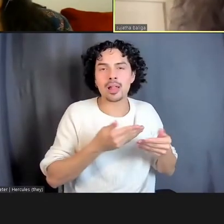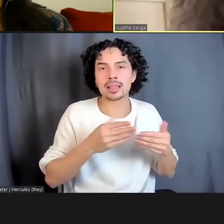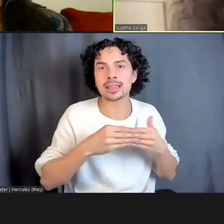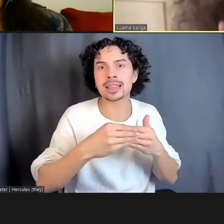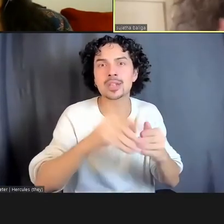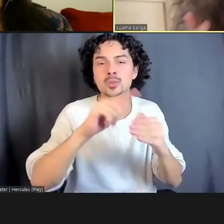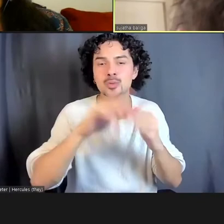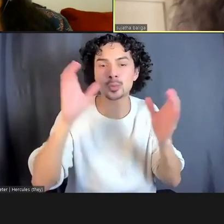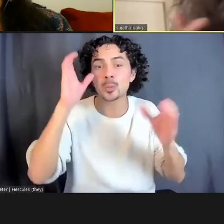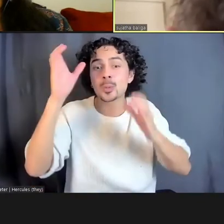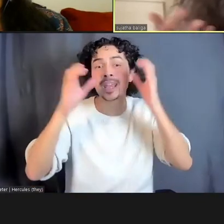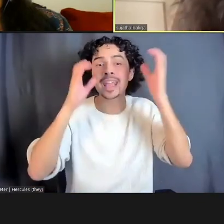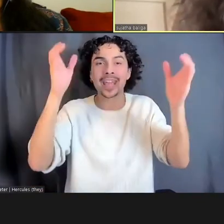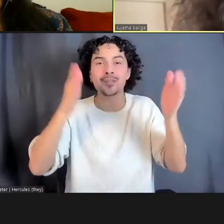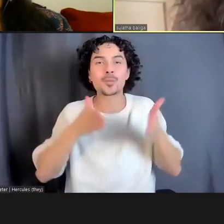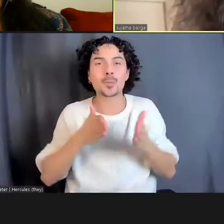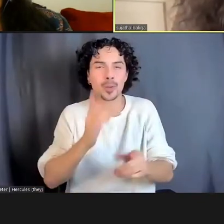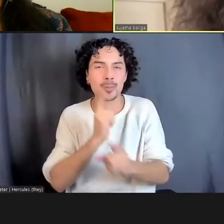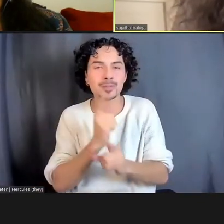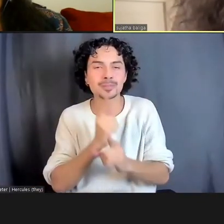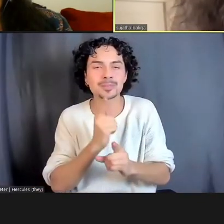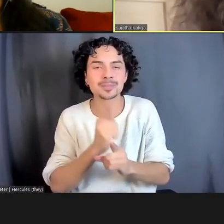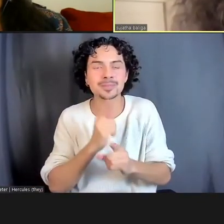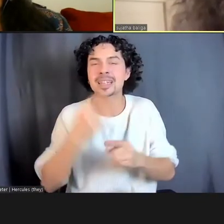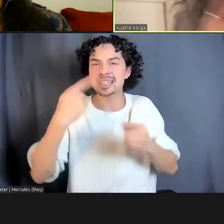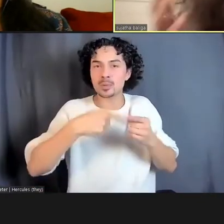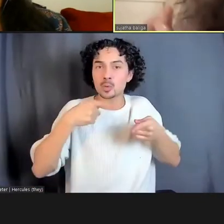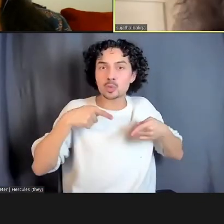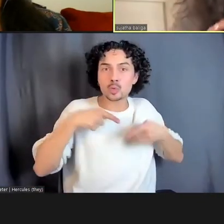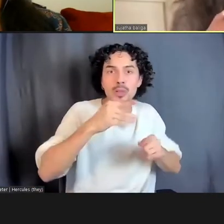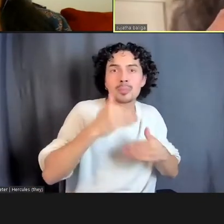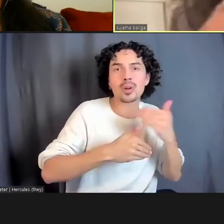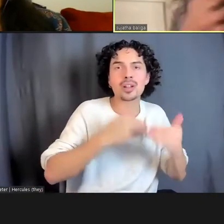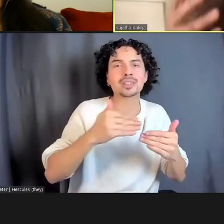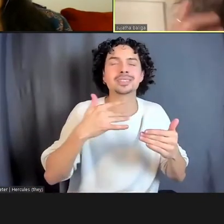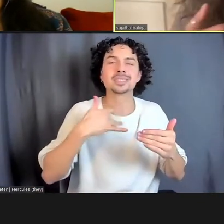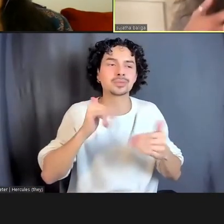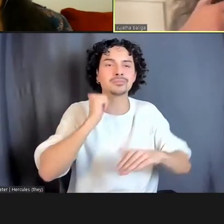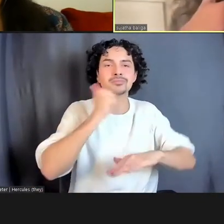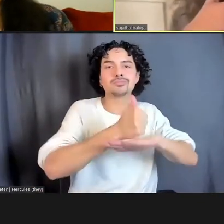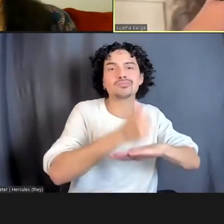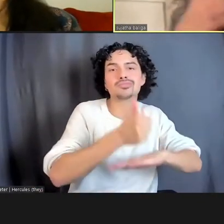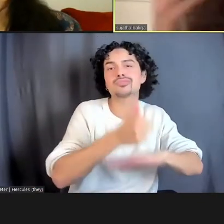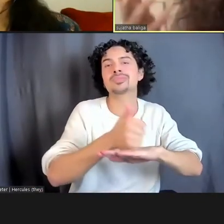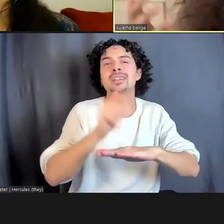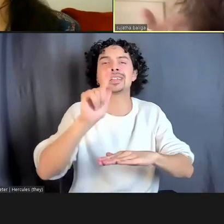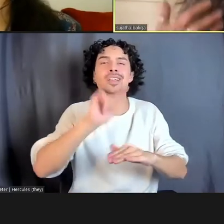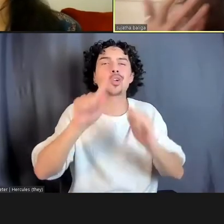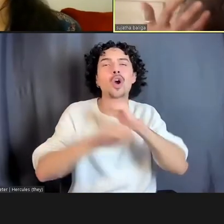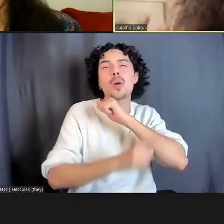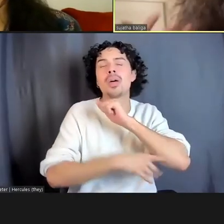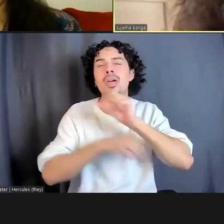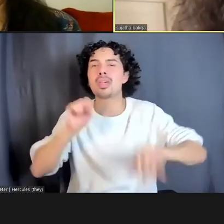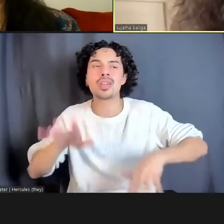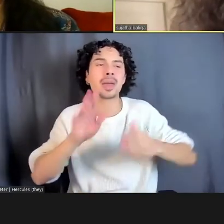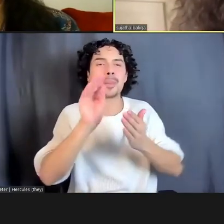And then we use art, sometimes in the process itself. There's lots of markers, and glitter, and butcher paper and drawing the story